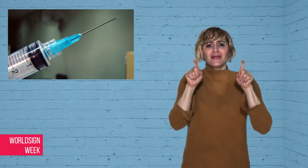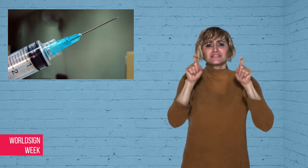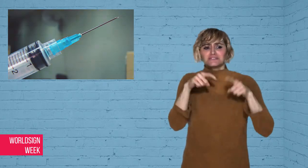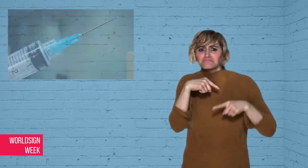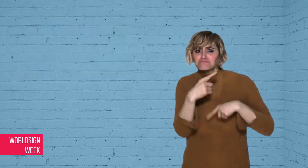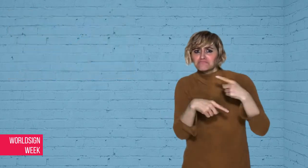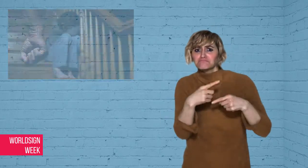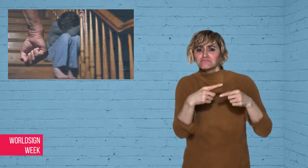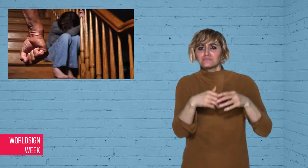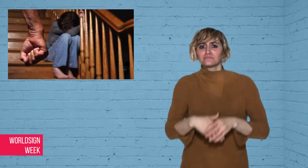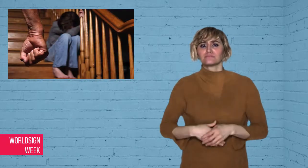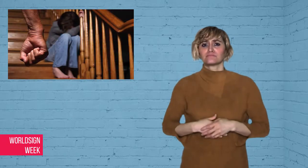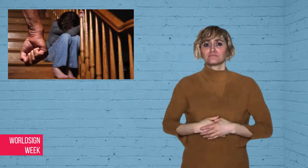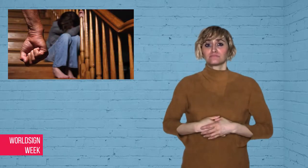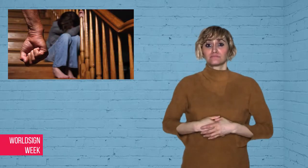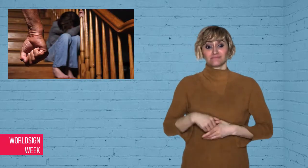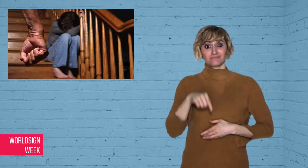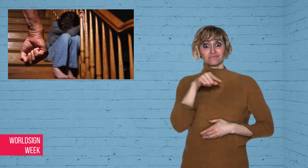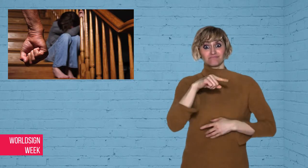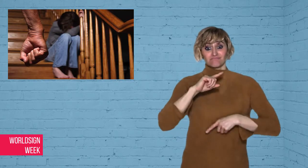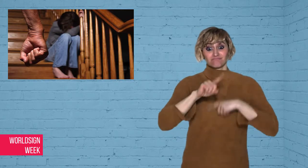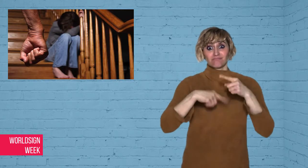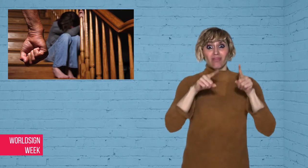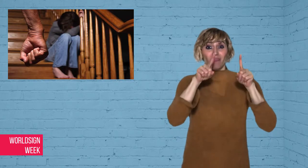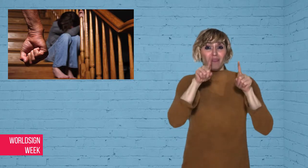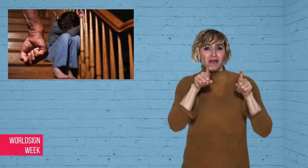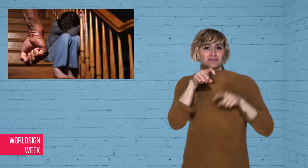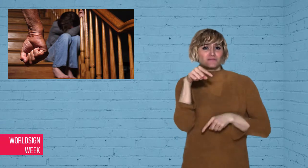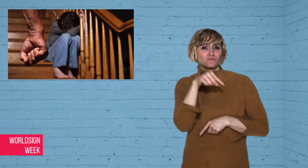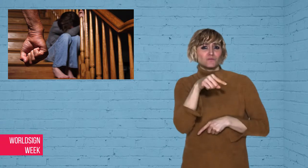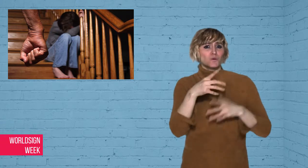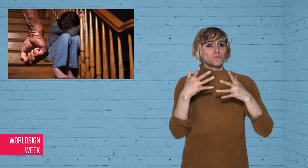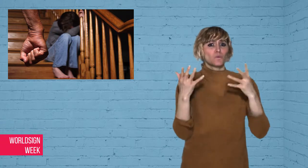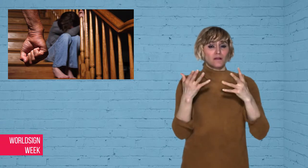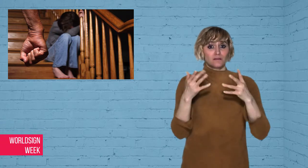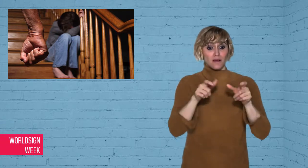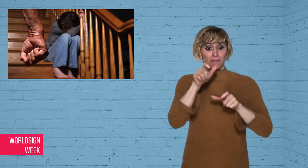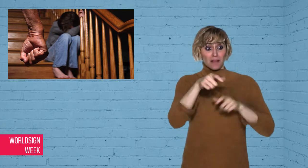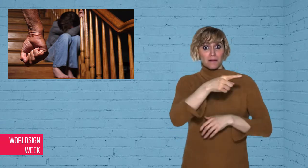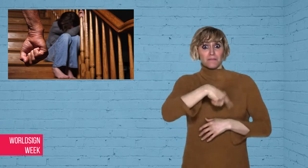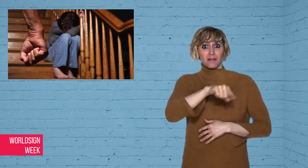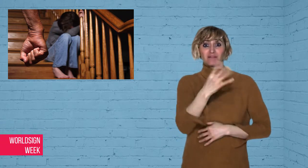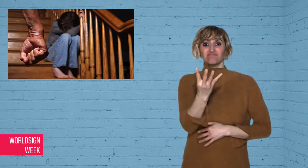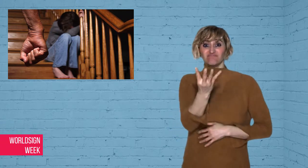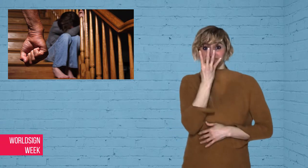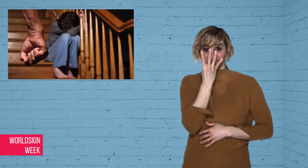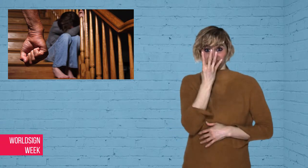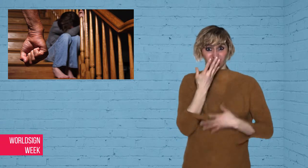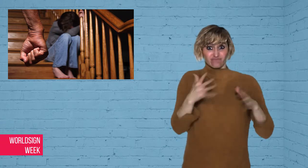Under the program, convicts take